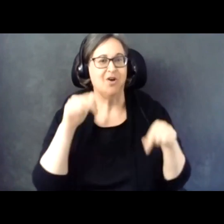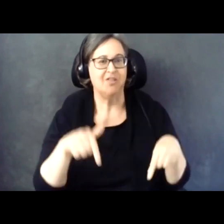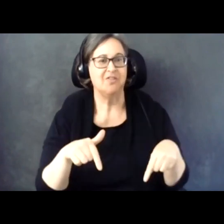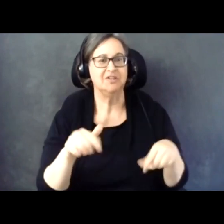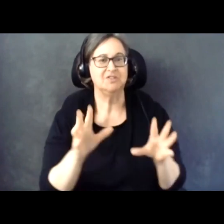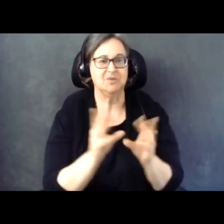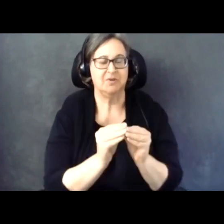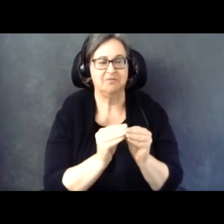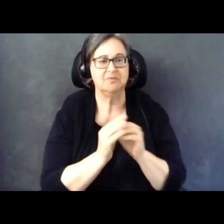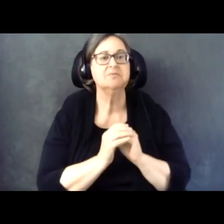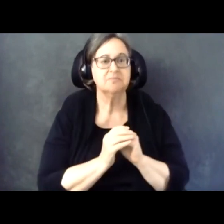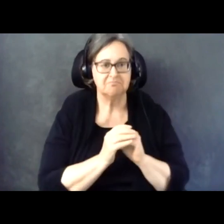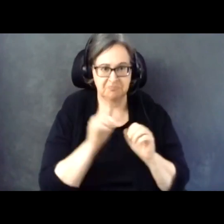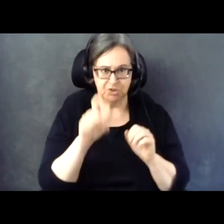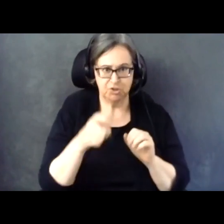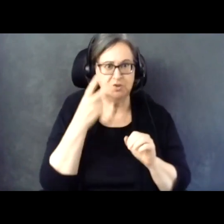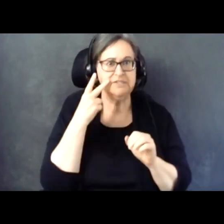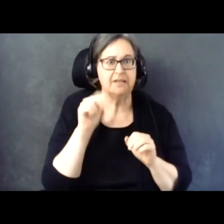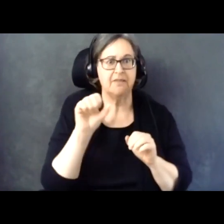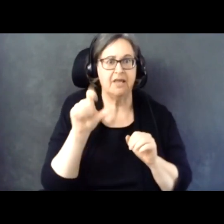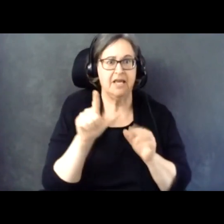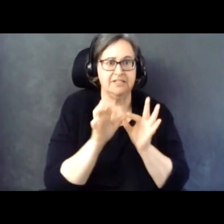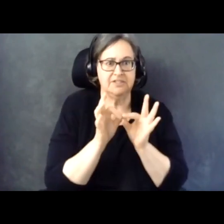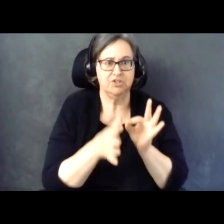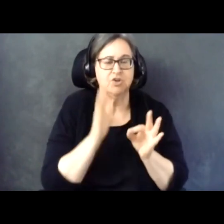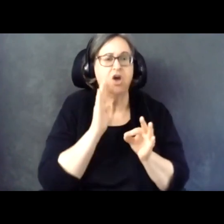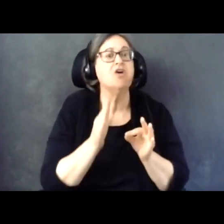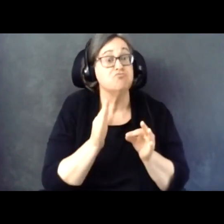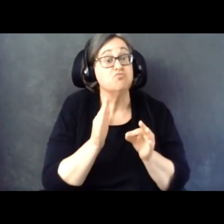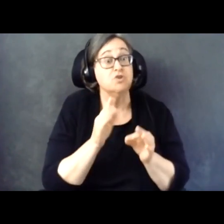And they should be visible on-screen and will switch between each other.